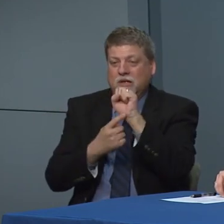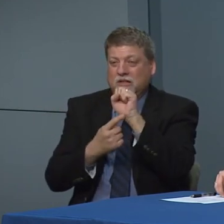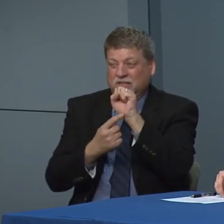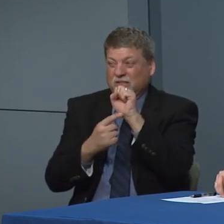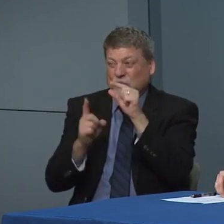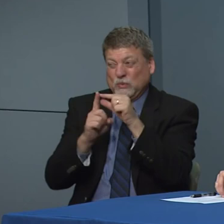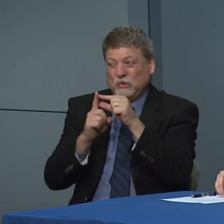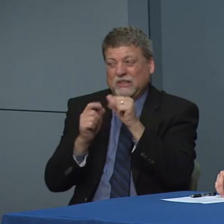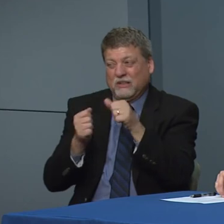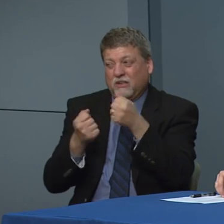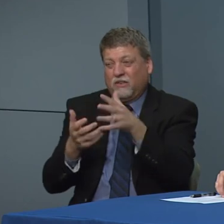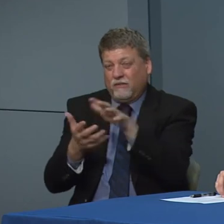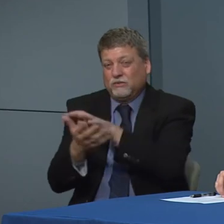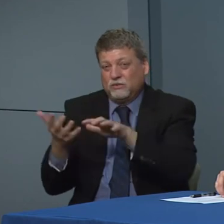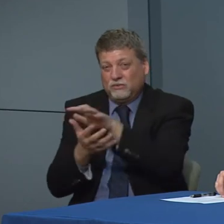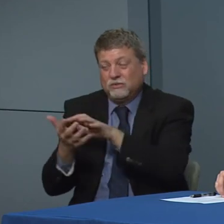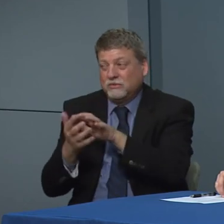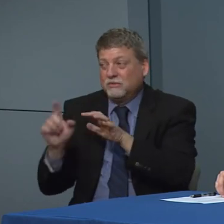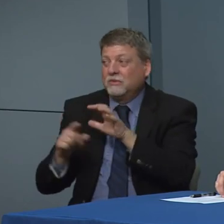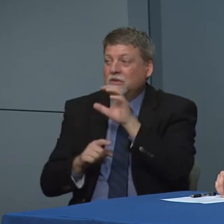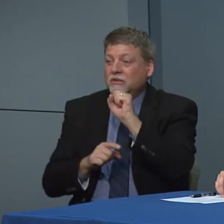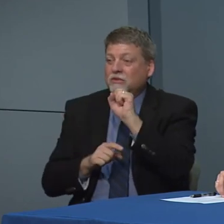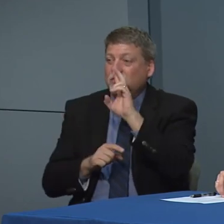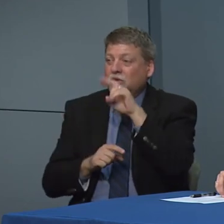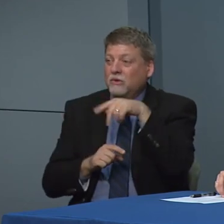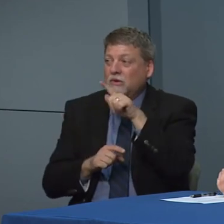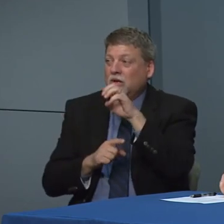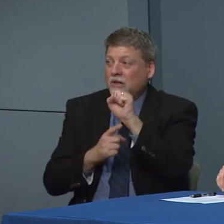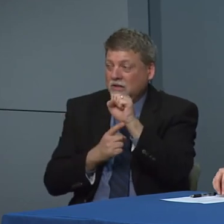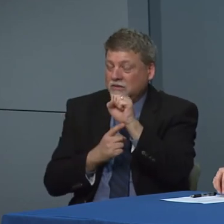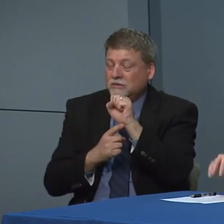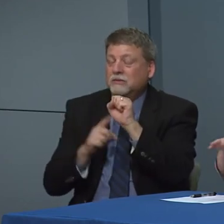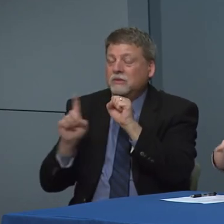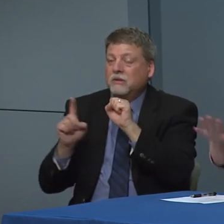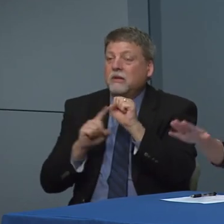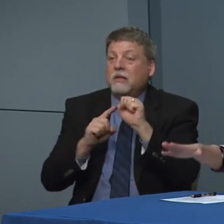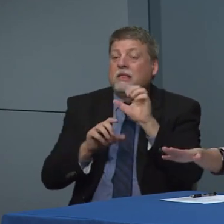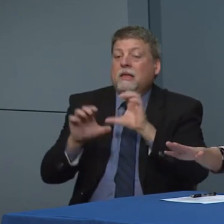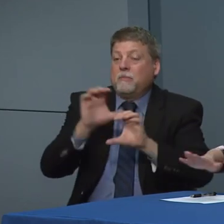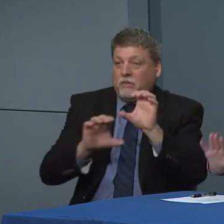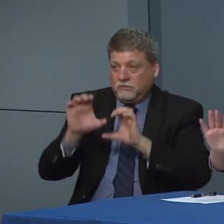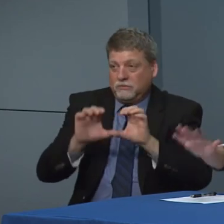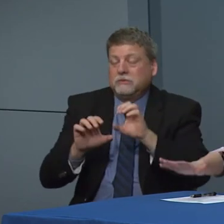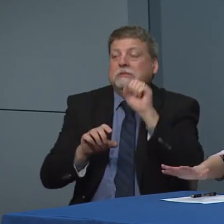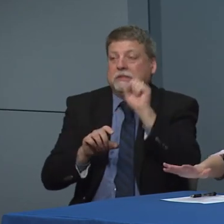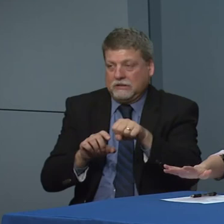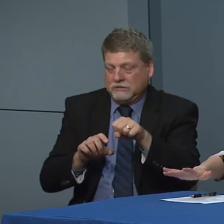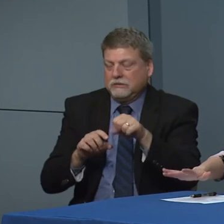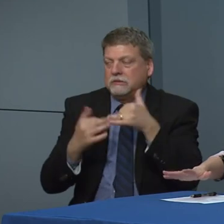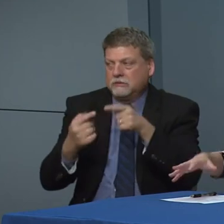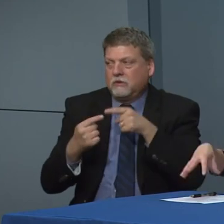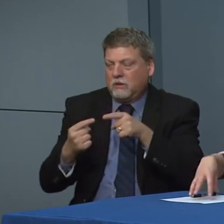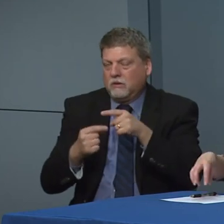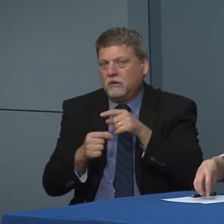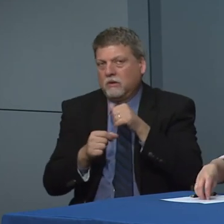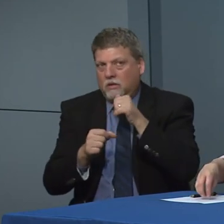shot. But the lab supplies continued to the reagents continue to be an issue right now and we have reported that